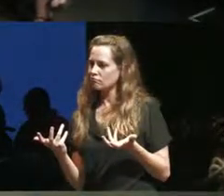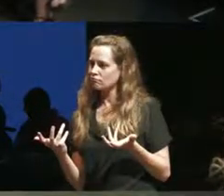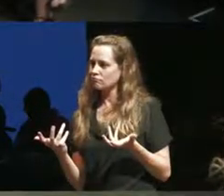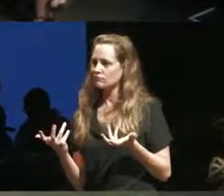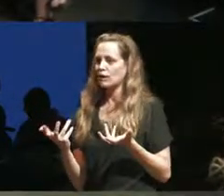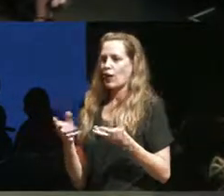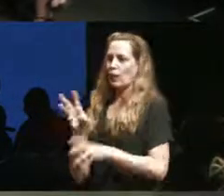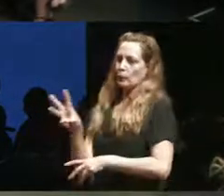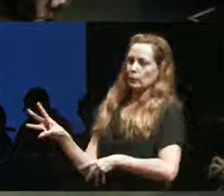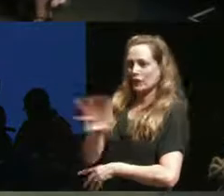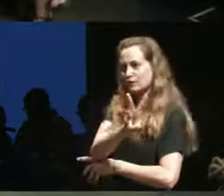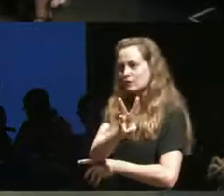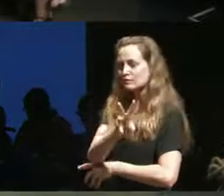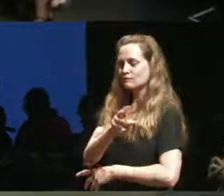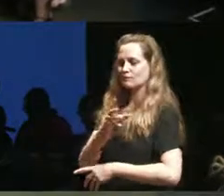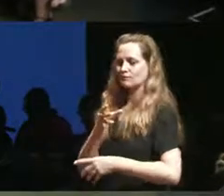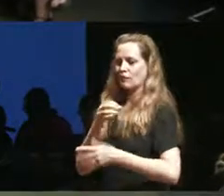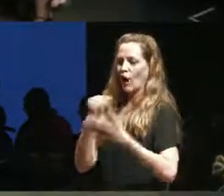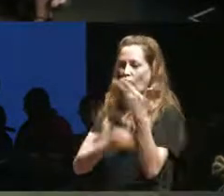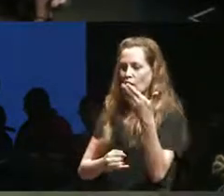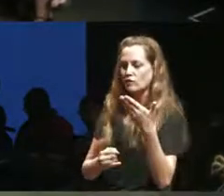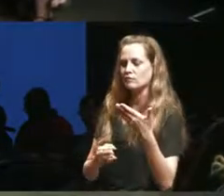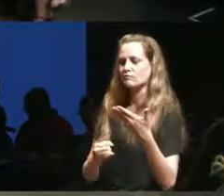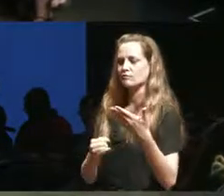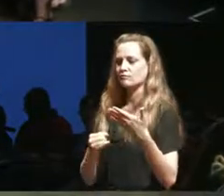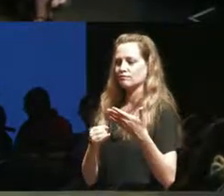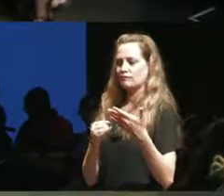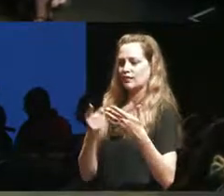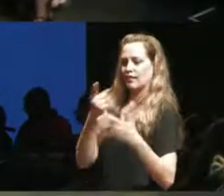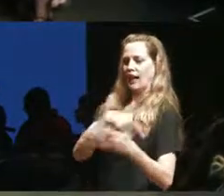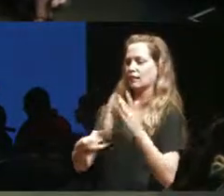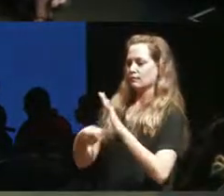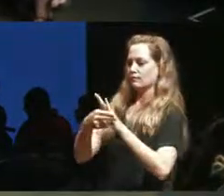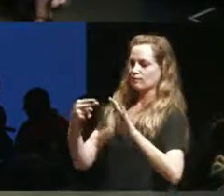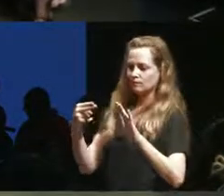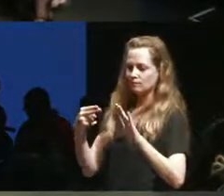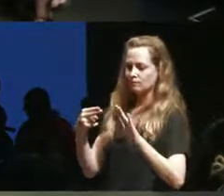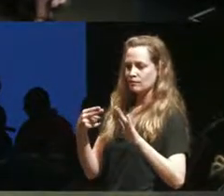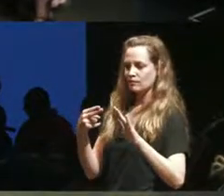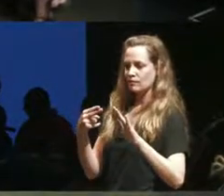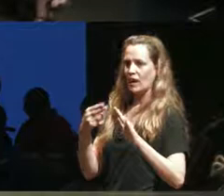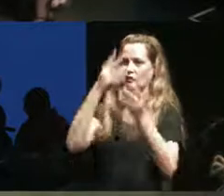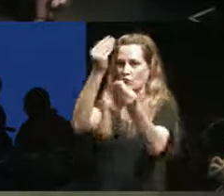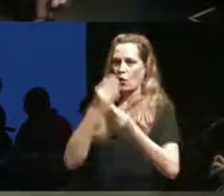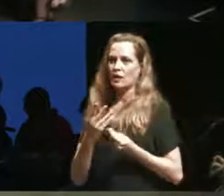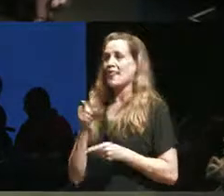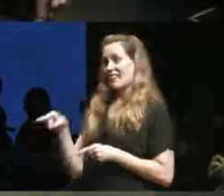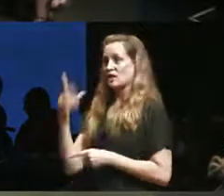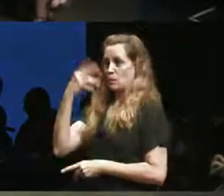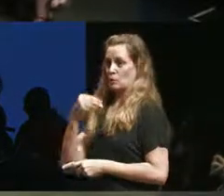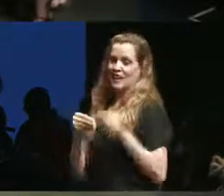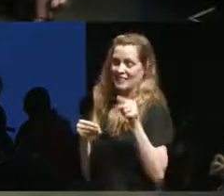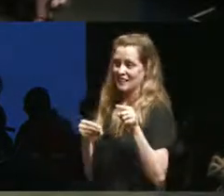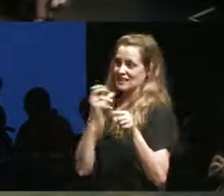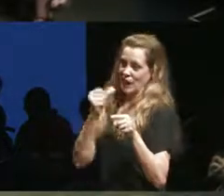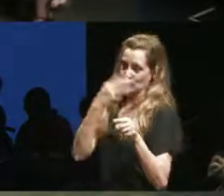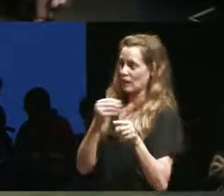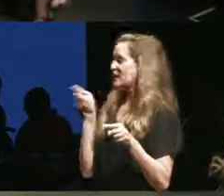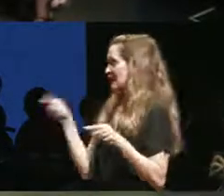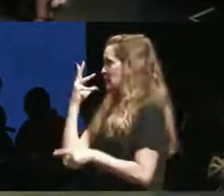Western art has kind of told us what beautiful art is and I think revisiting